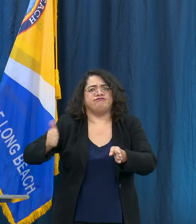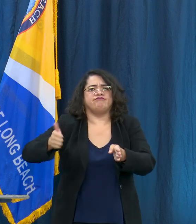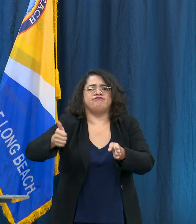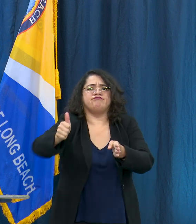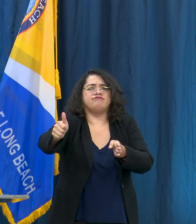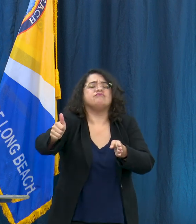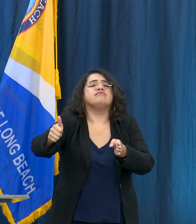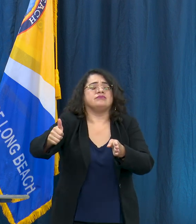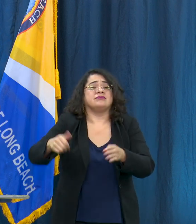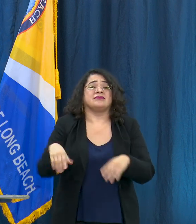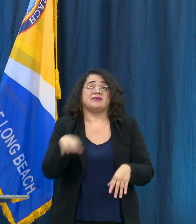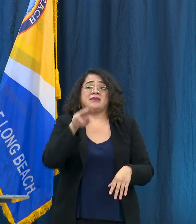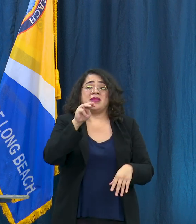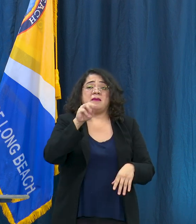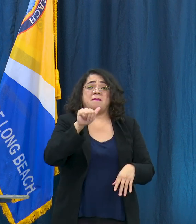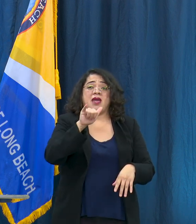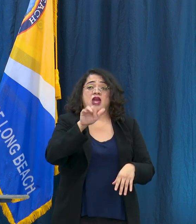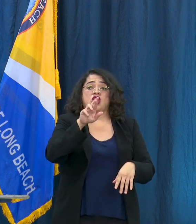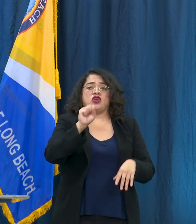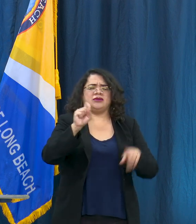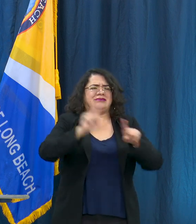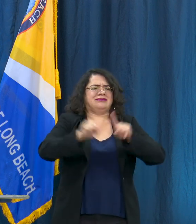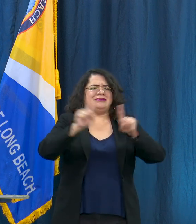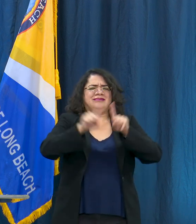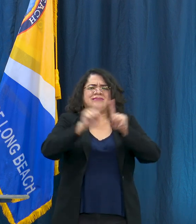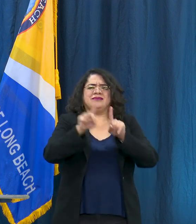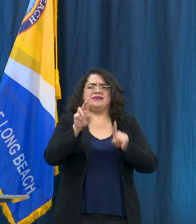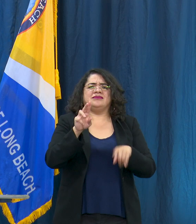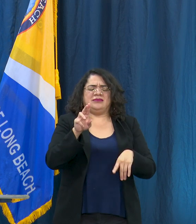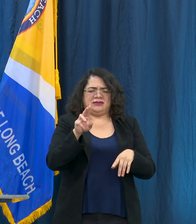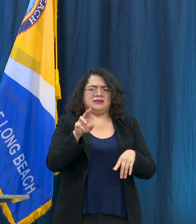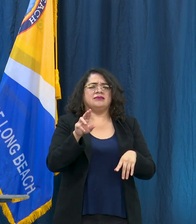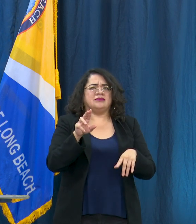across the state myself included and all the big city mayors are advocating for